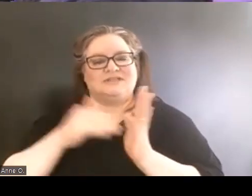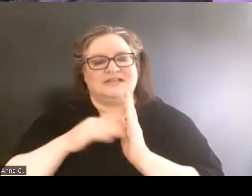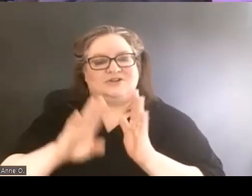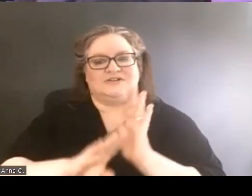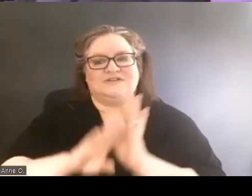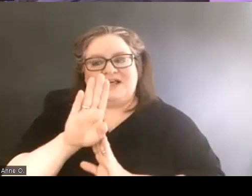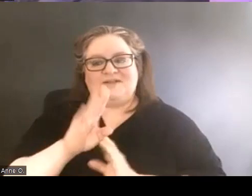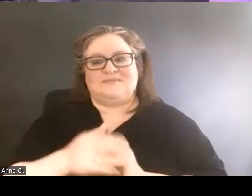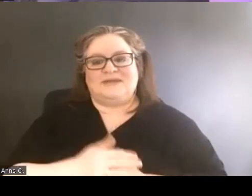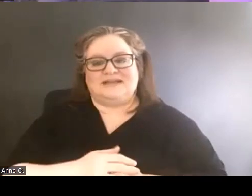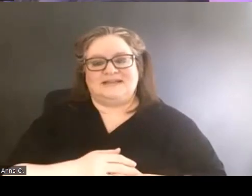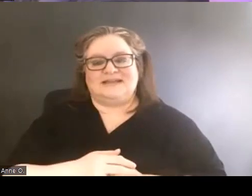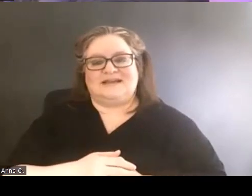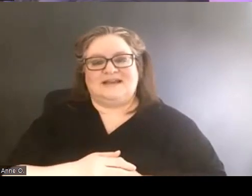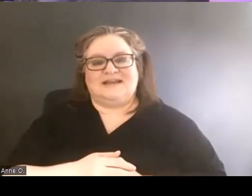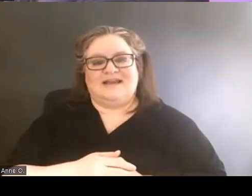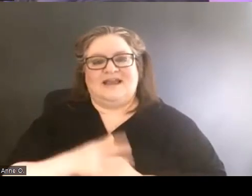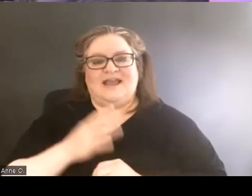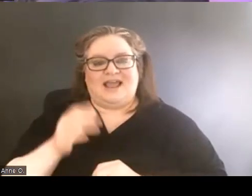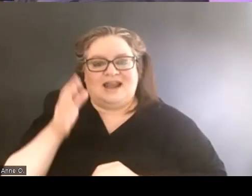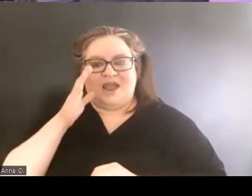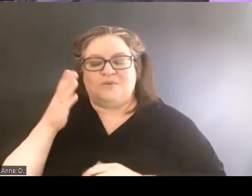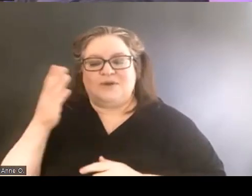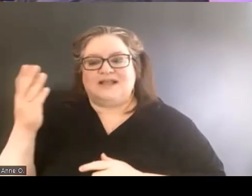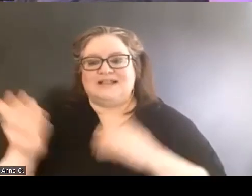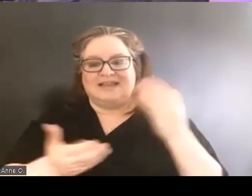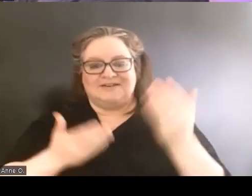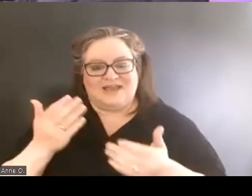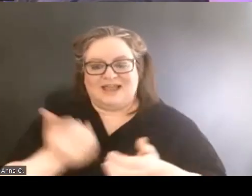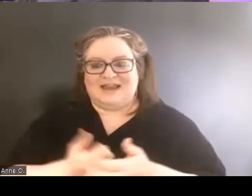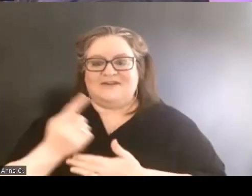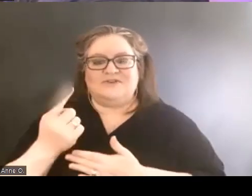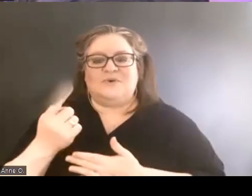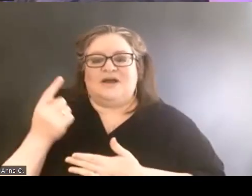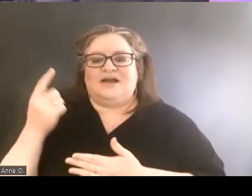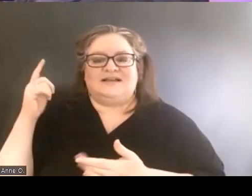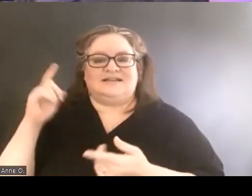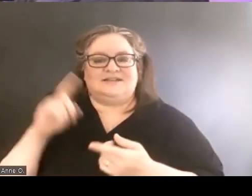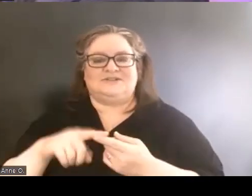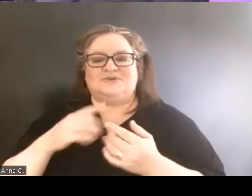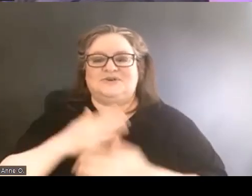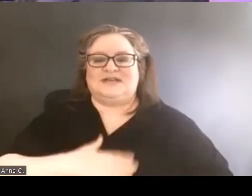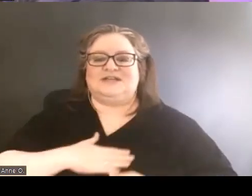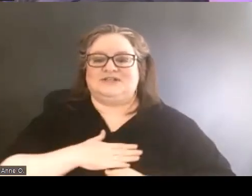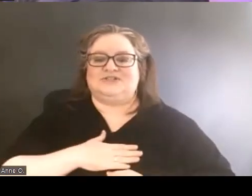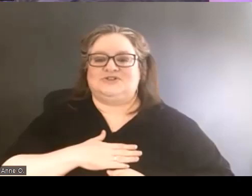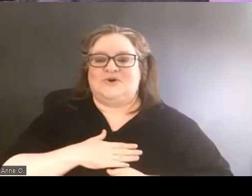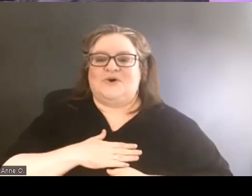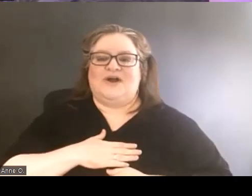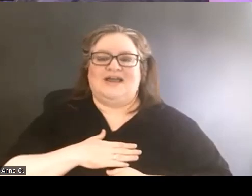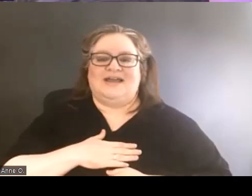And I will invite everyone to enjoy an hour break